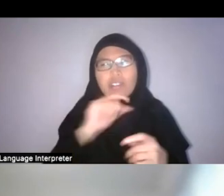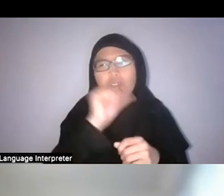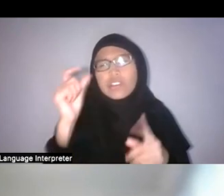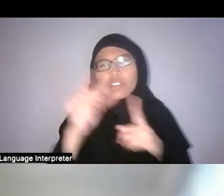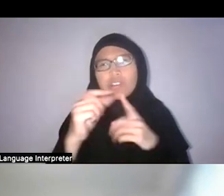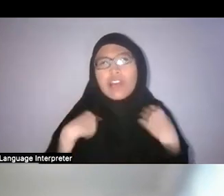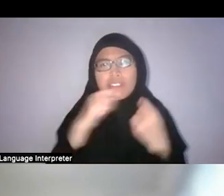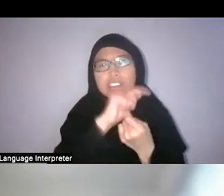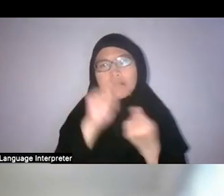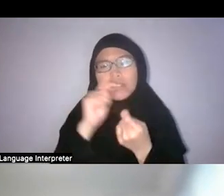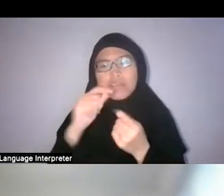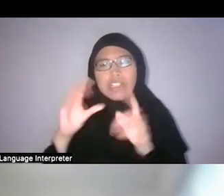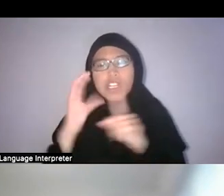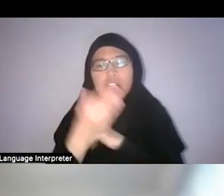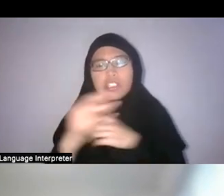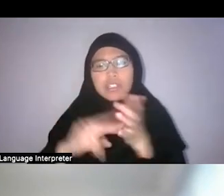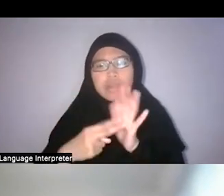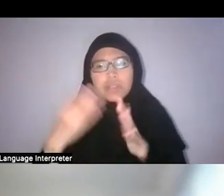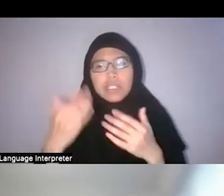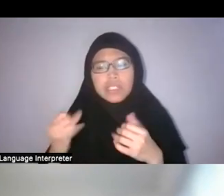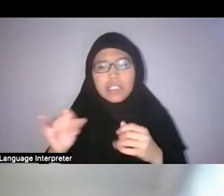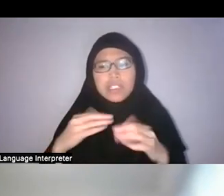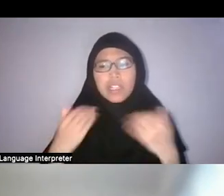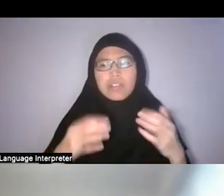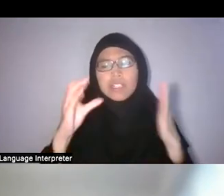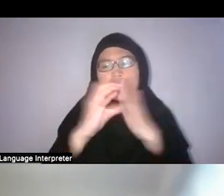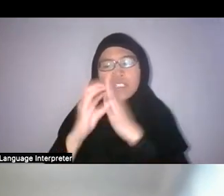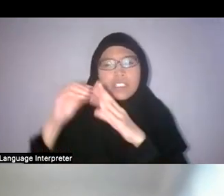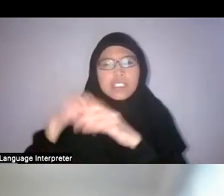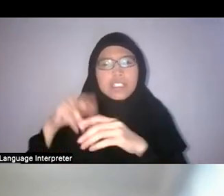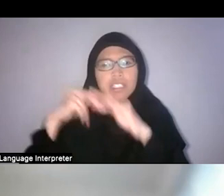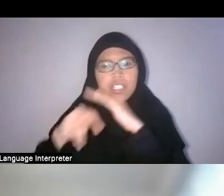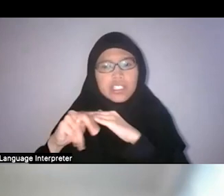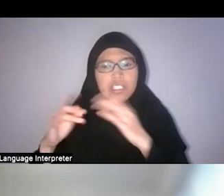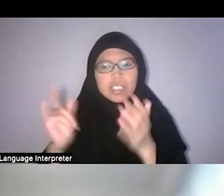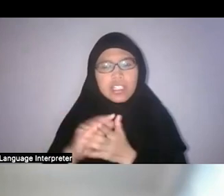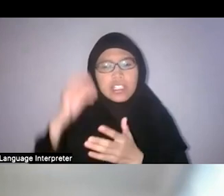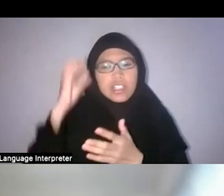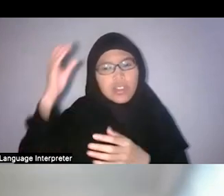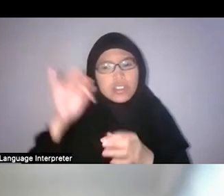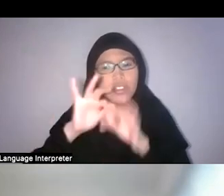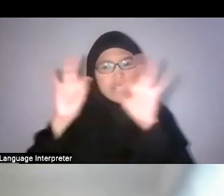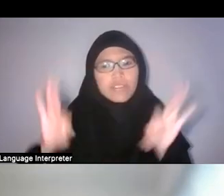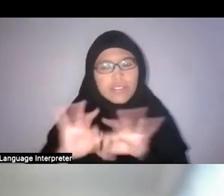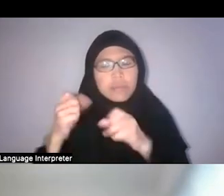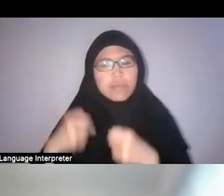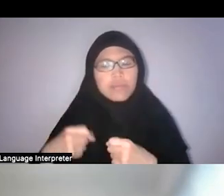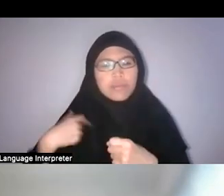For sure, now that it’s, like, “city in nature”, that’s a conceptual framework that we can interrogate. You know, what is “nature” in here?